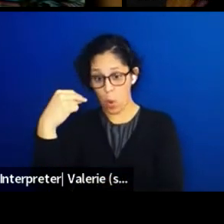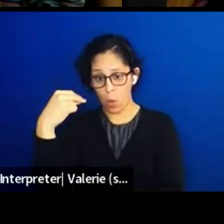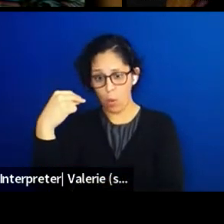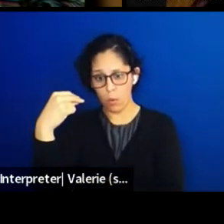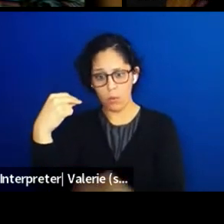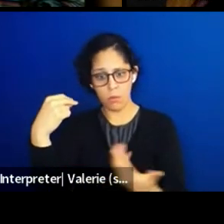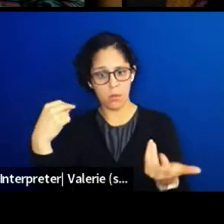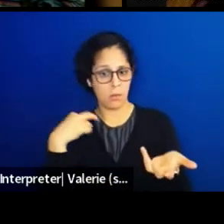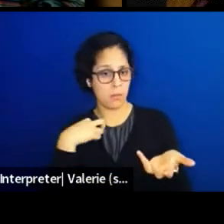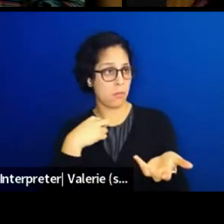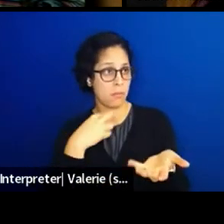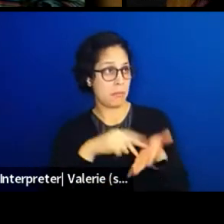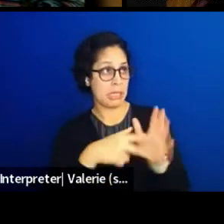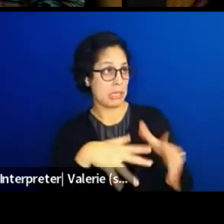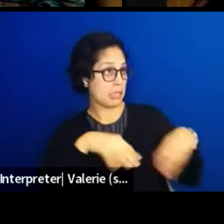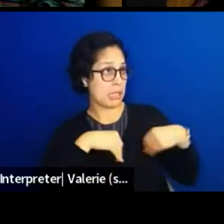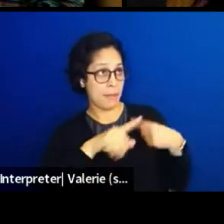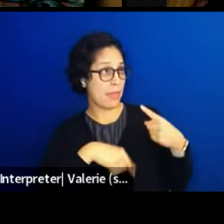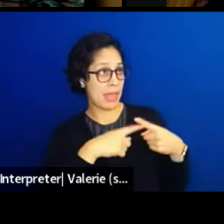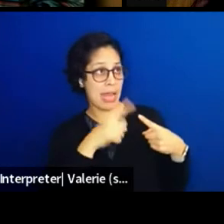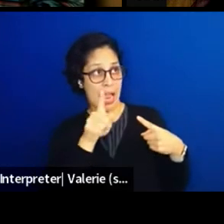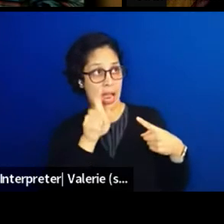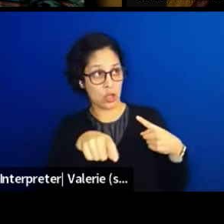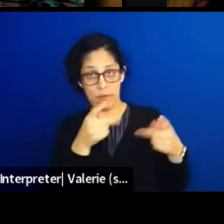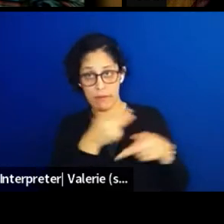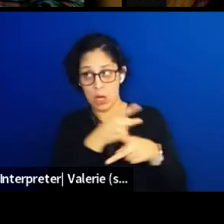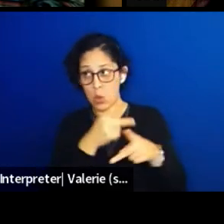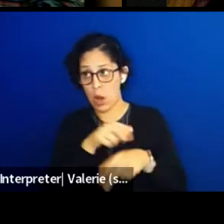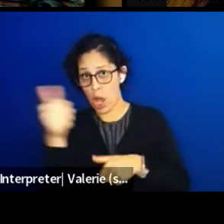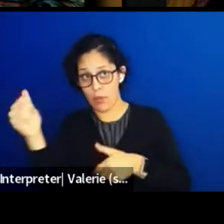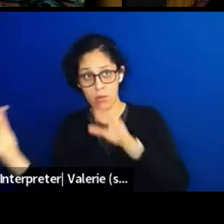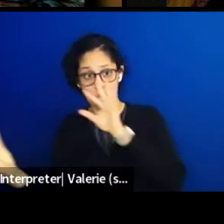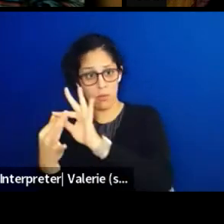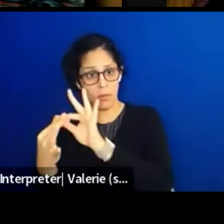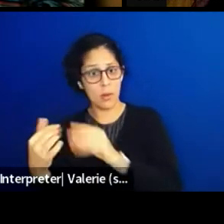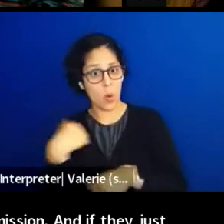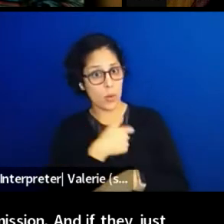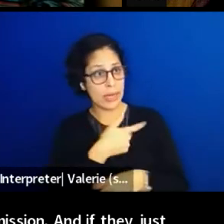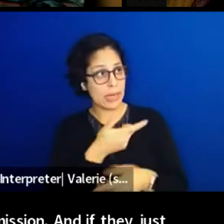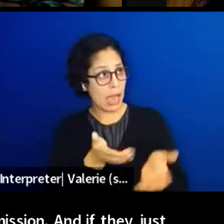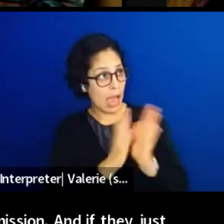But they said, yeah, we asked them, can we fight from this property right here on your land?